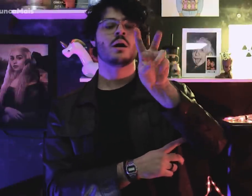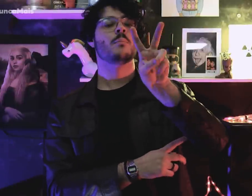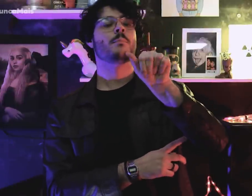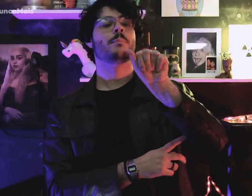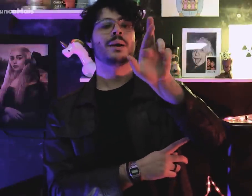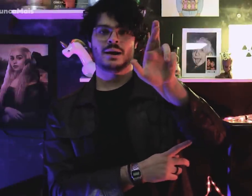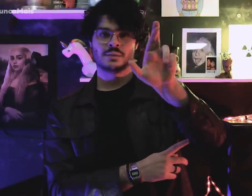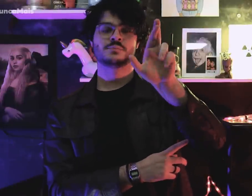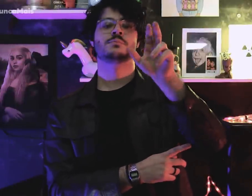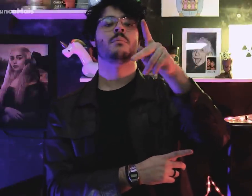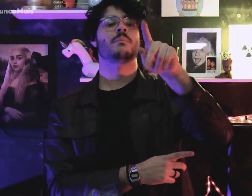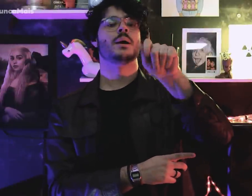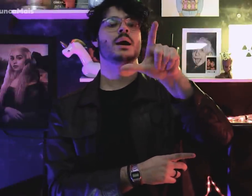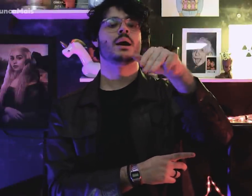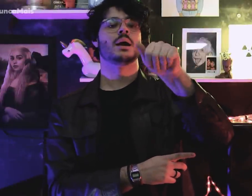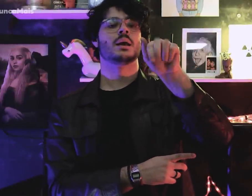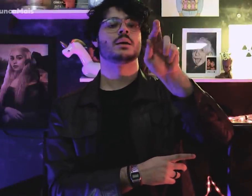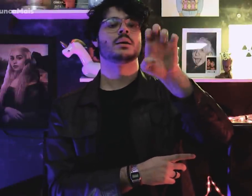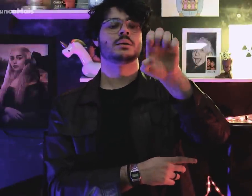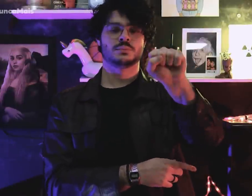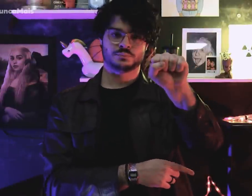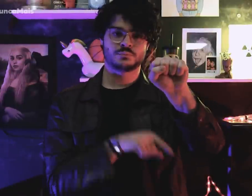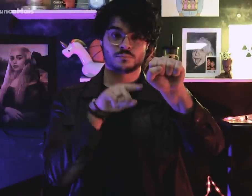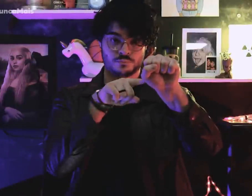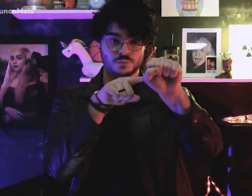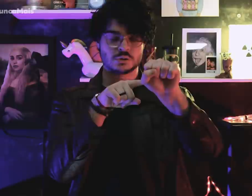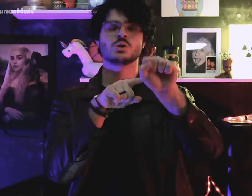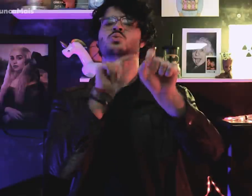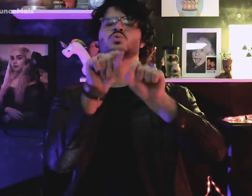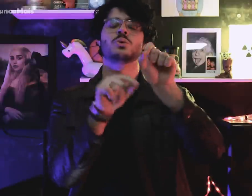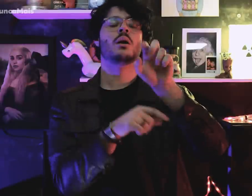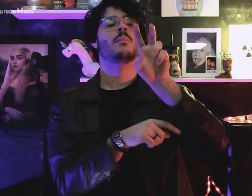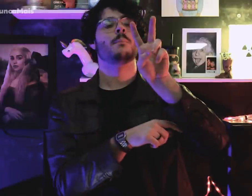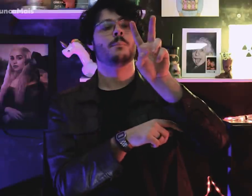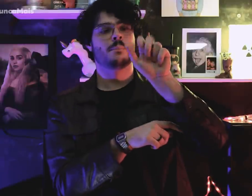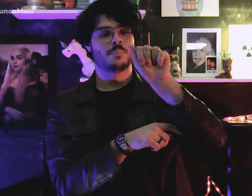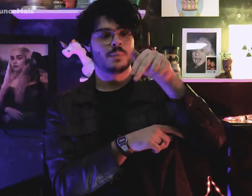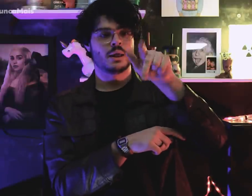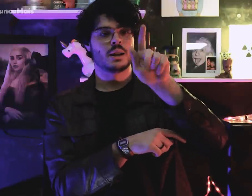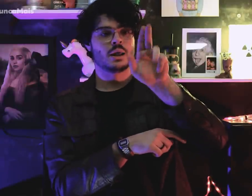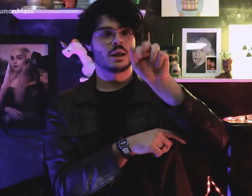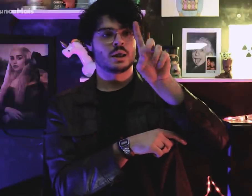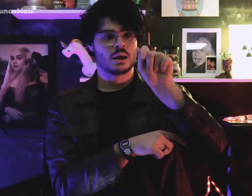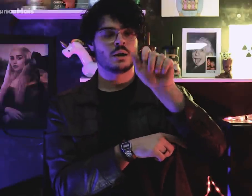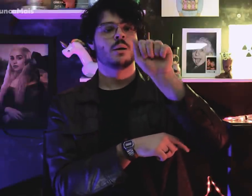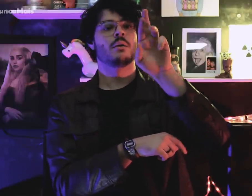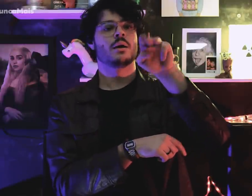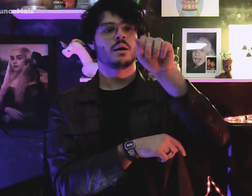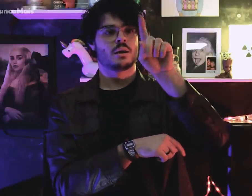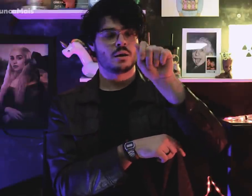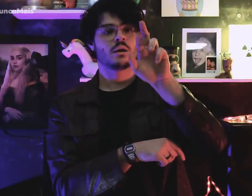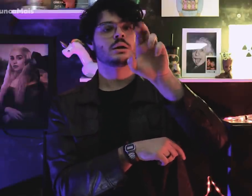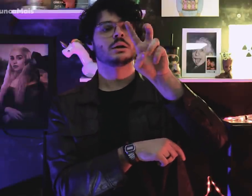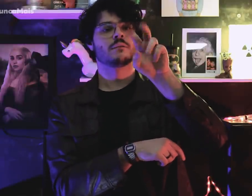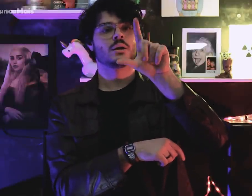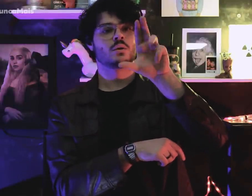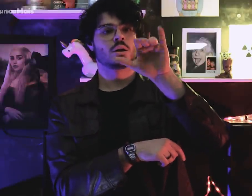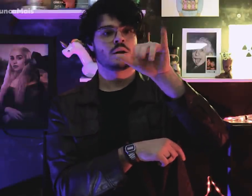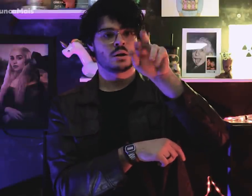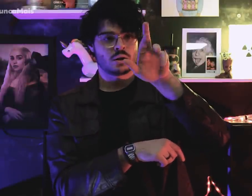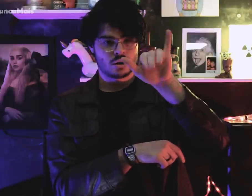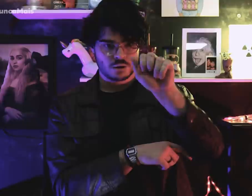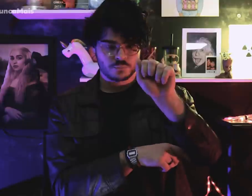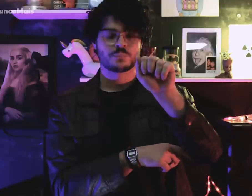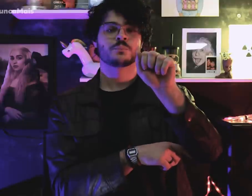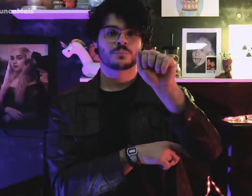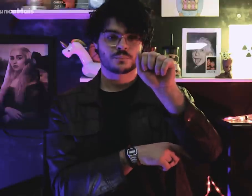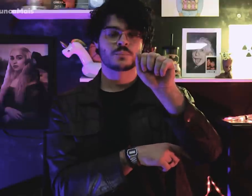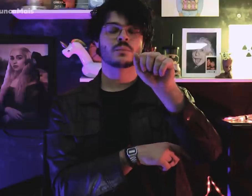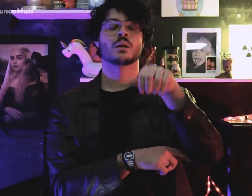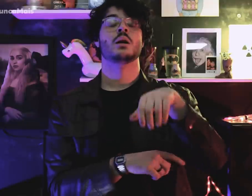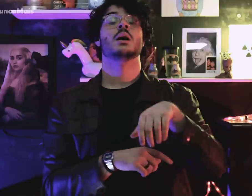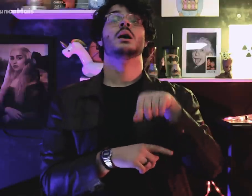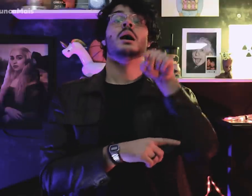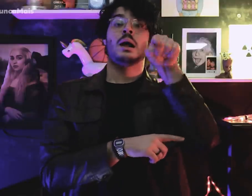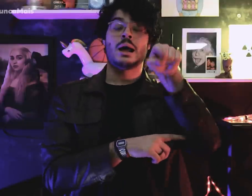the Revolutionary Armed Vanguard Palmares (VAR-Palmares),